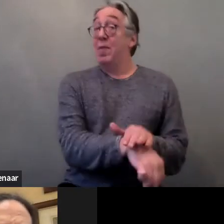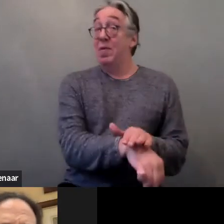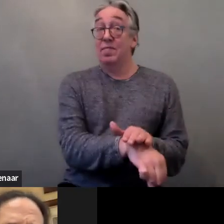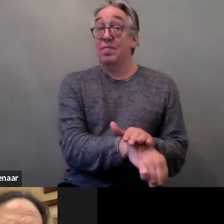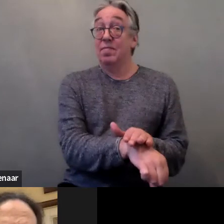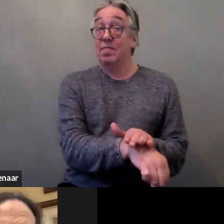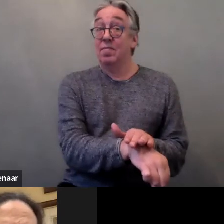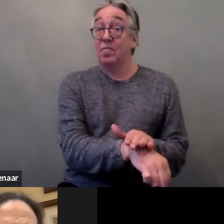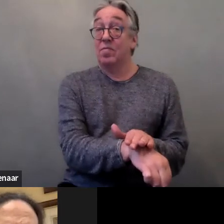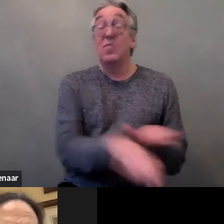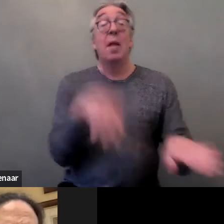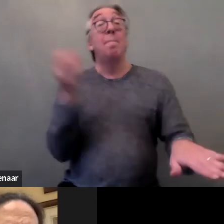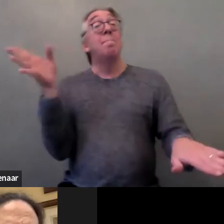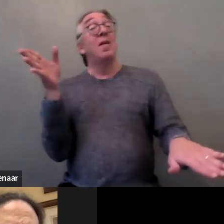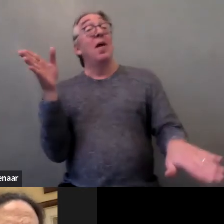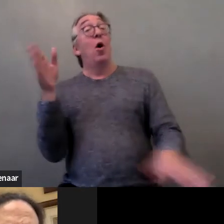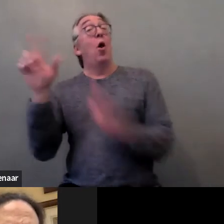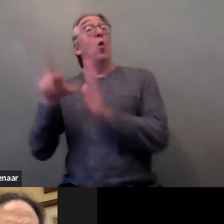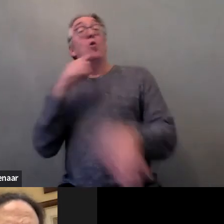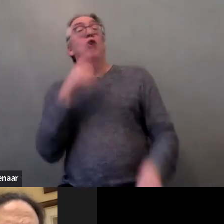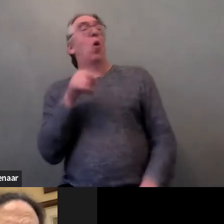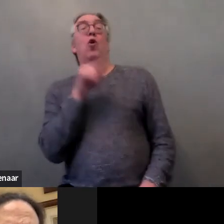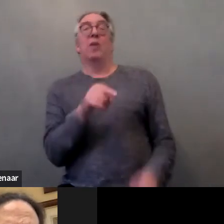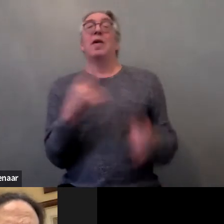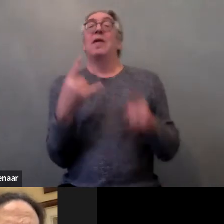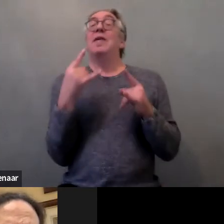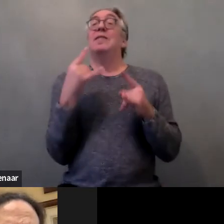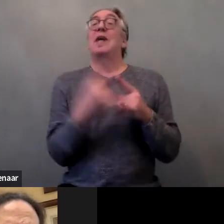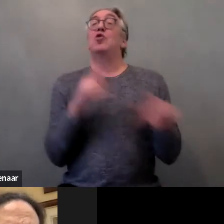it's sex or sexual intercourse with helpless person